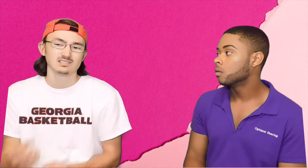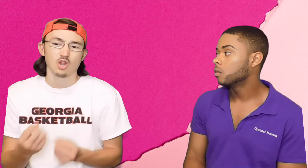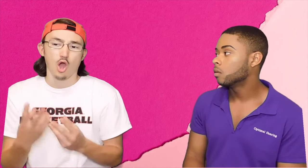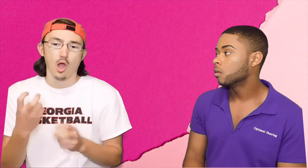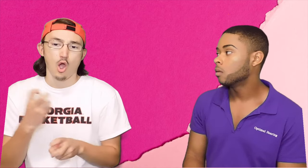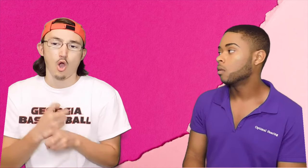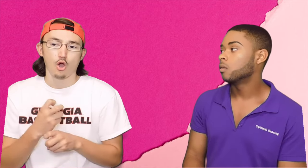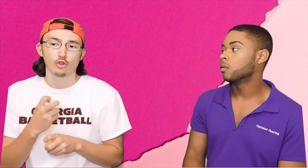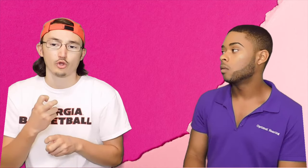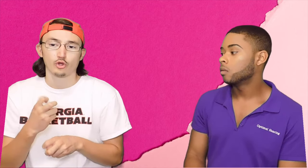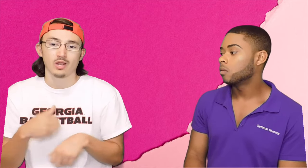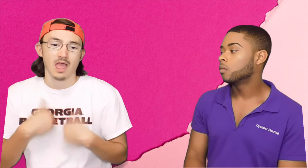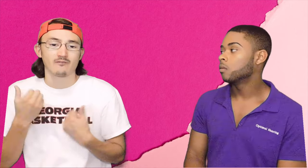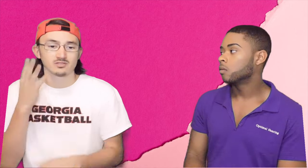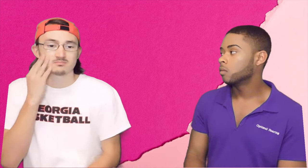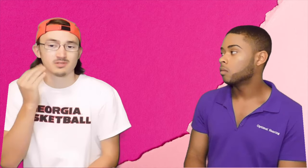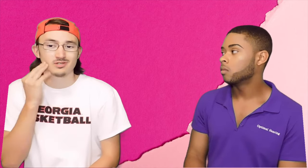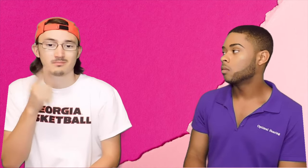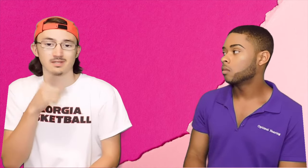Luke: Um, It's a lot harder. More of a